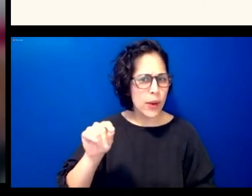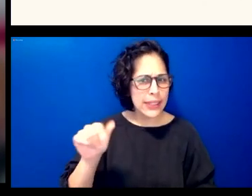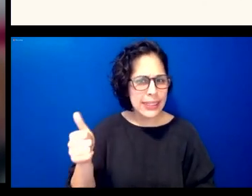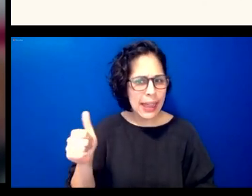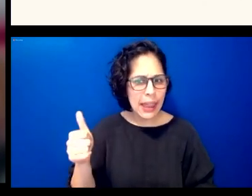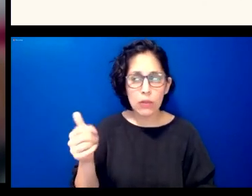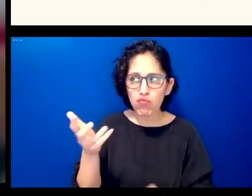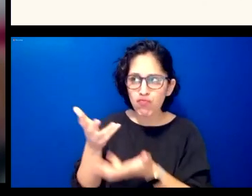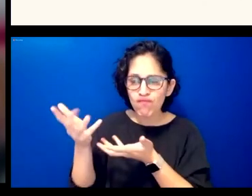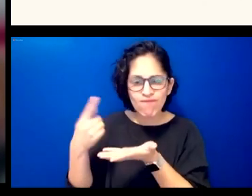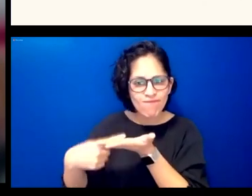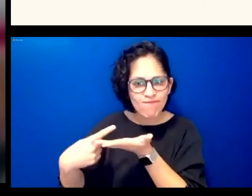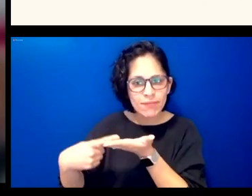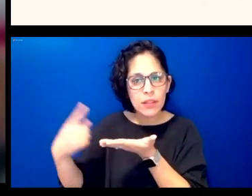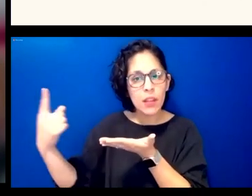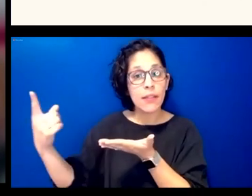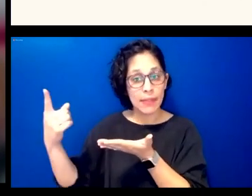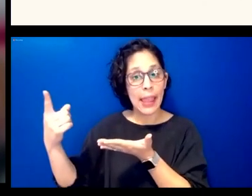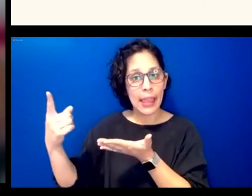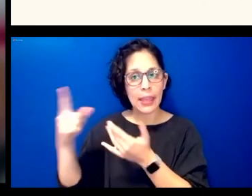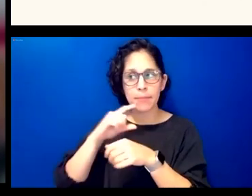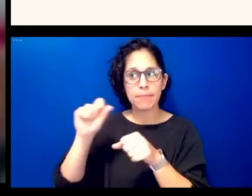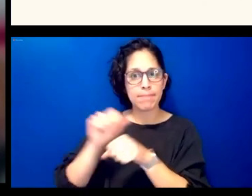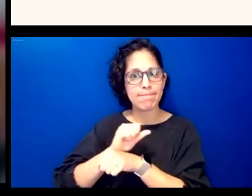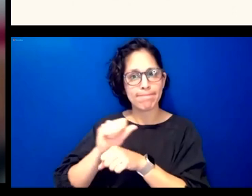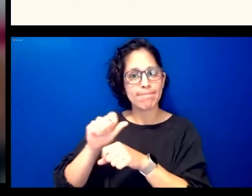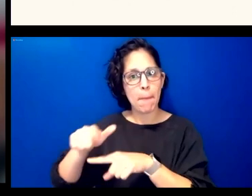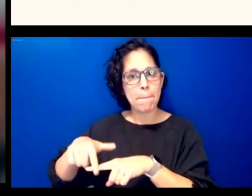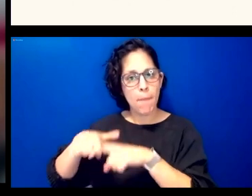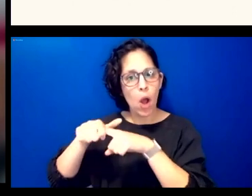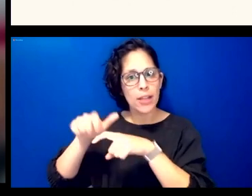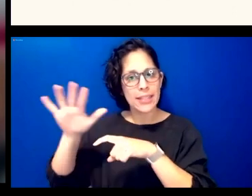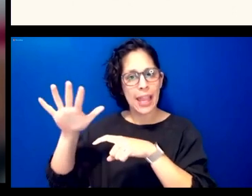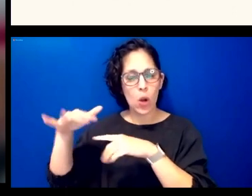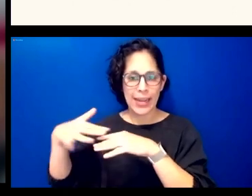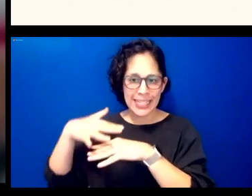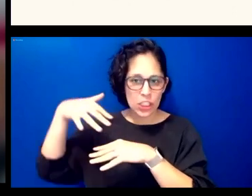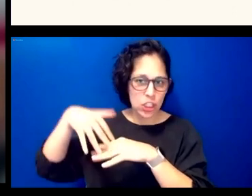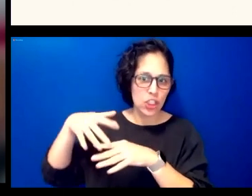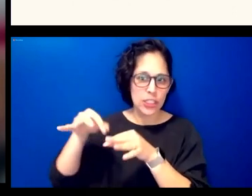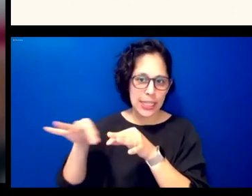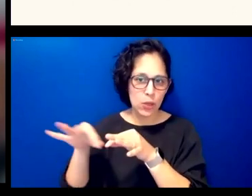sort of put a pause on their indigenous language program that had created products with the